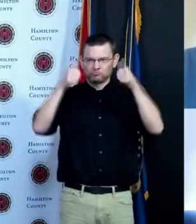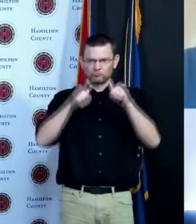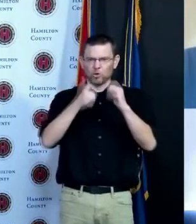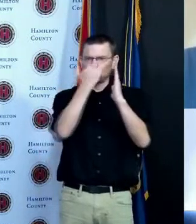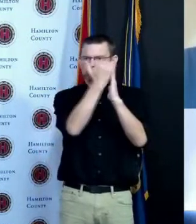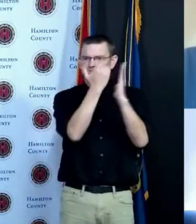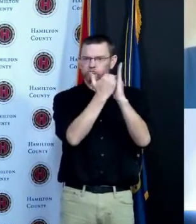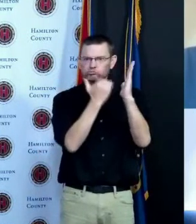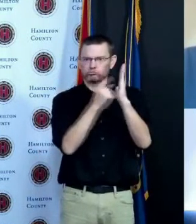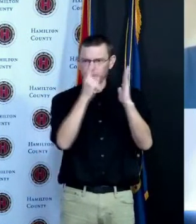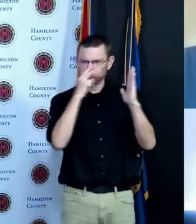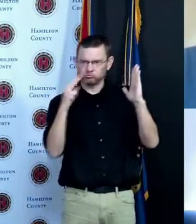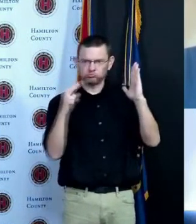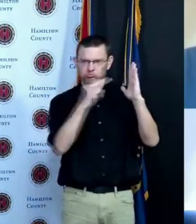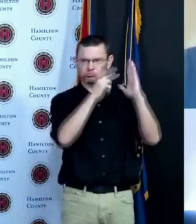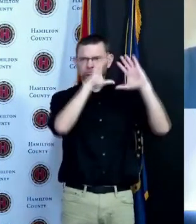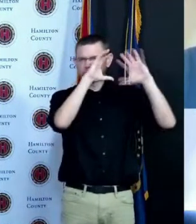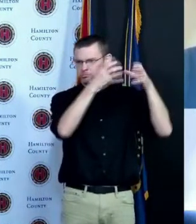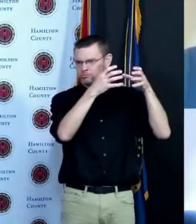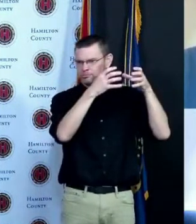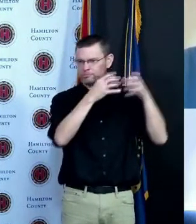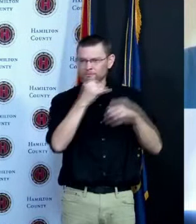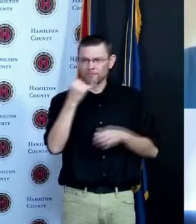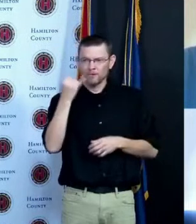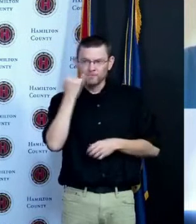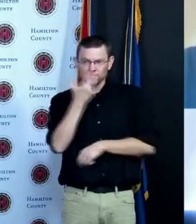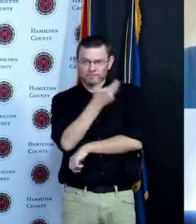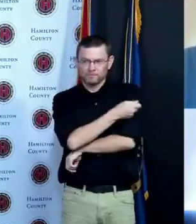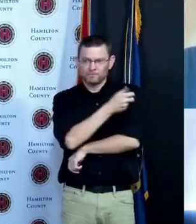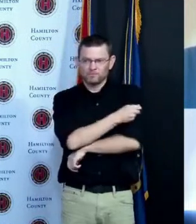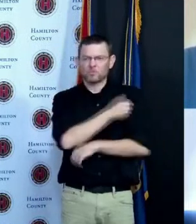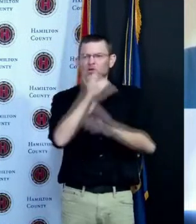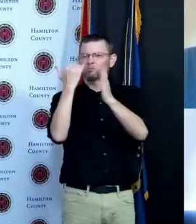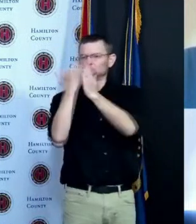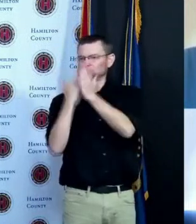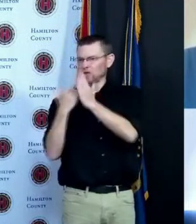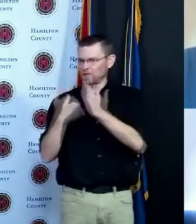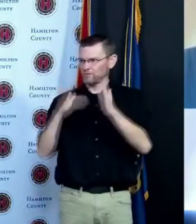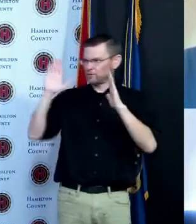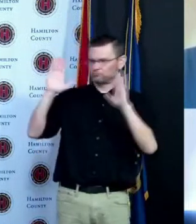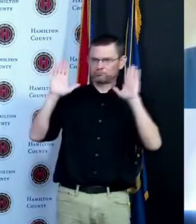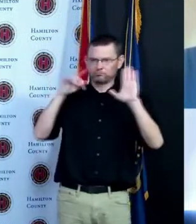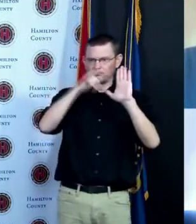vaccinated at this point I've been vaccinated when I am outside the CDC says I don't have to wear a